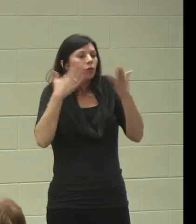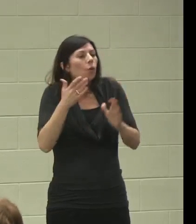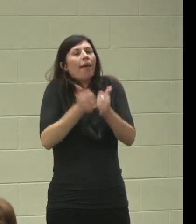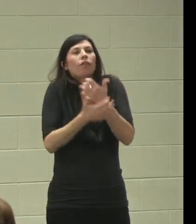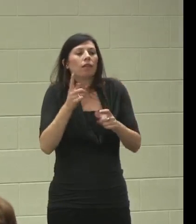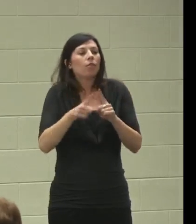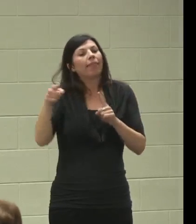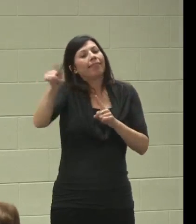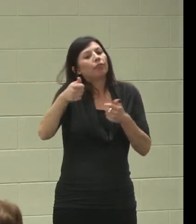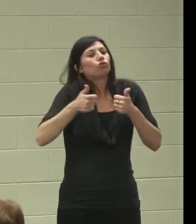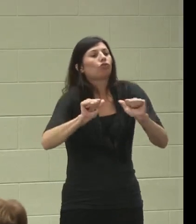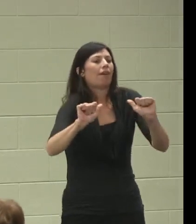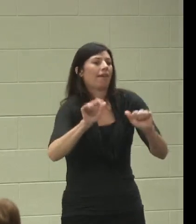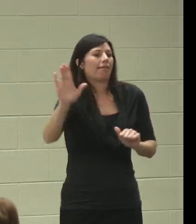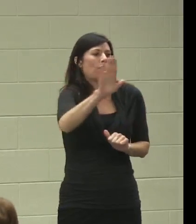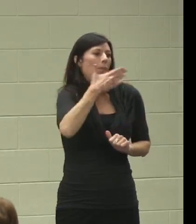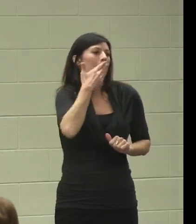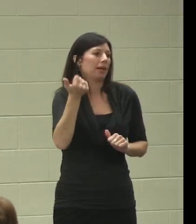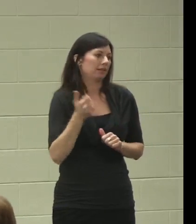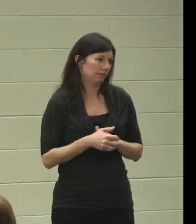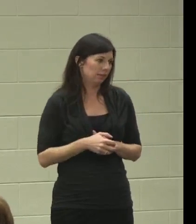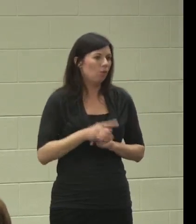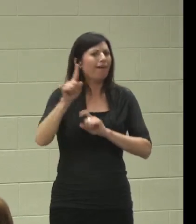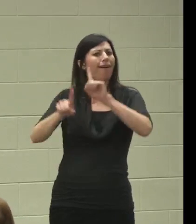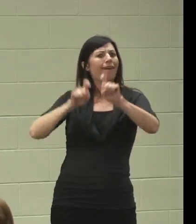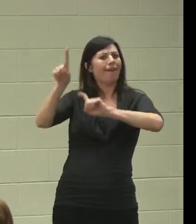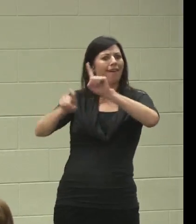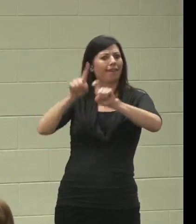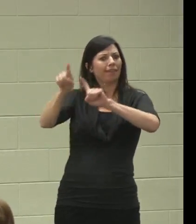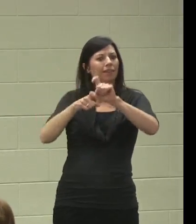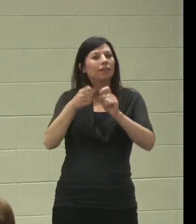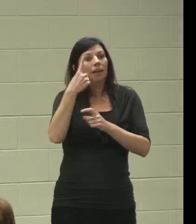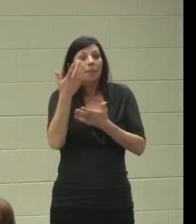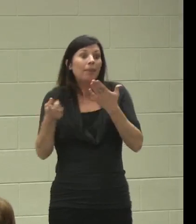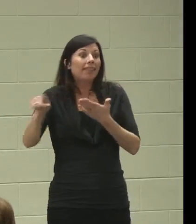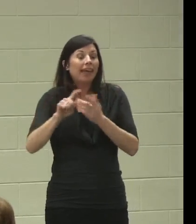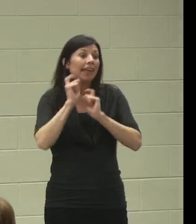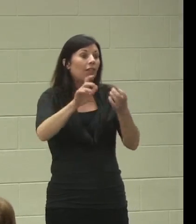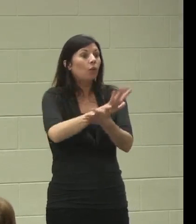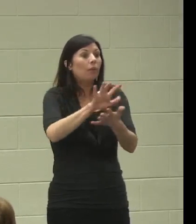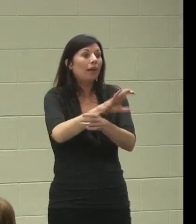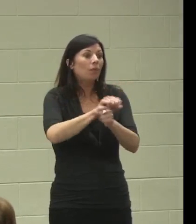and if they can help you by giving you a whole slew of papers, and say, "Just give it a try."